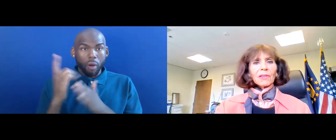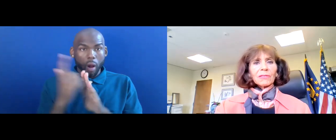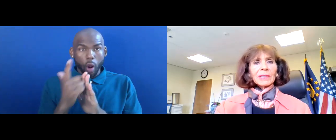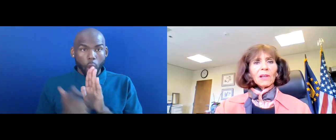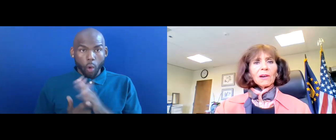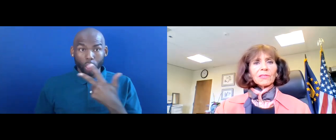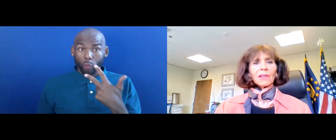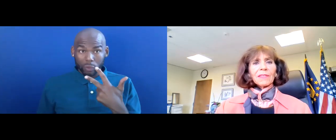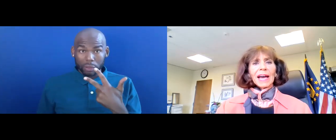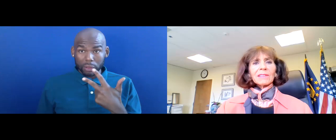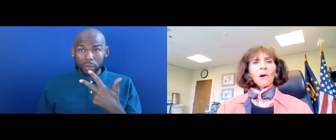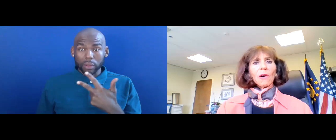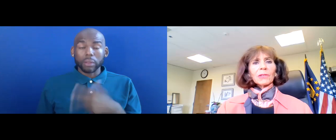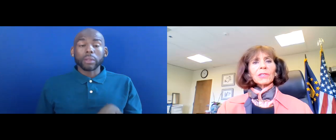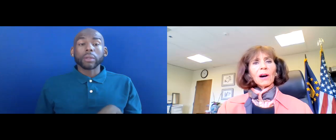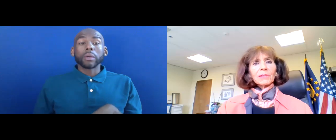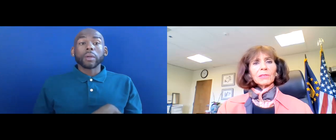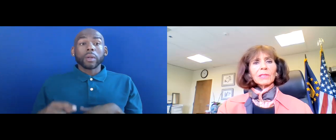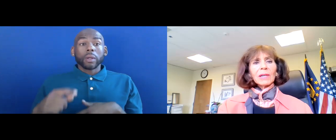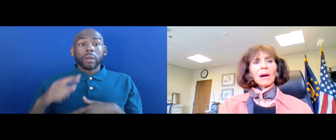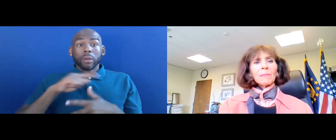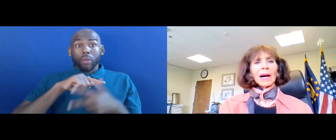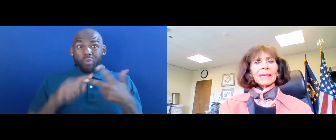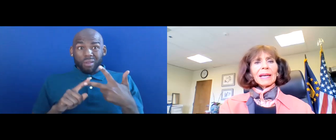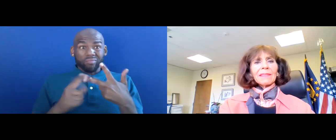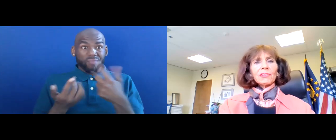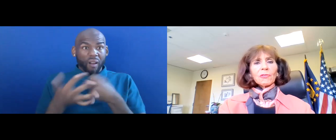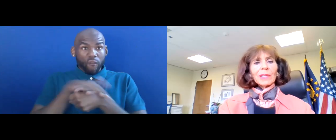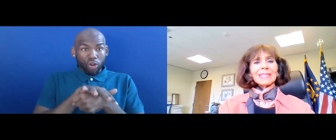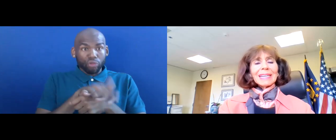SO THE THREE LAWS THAT ARE COVERED BY THE JOINT